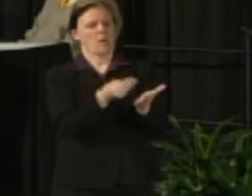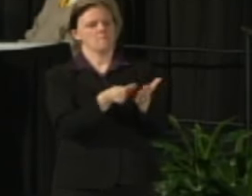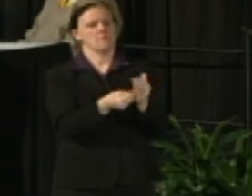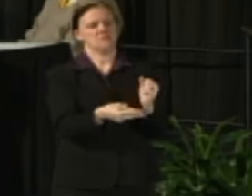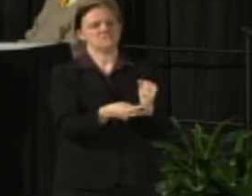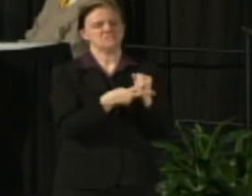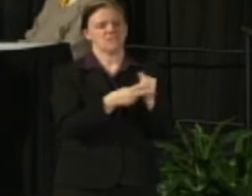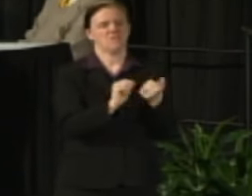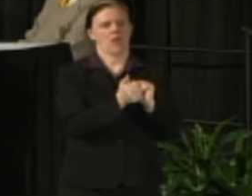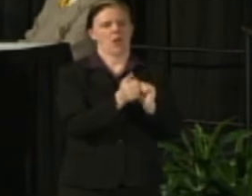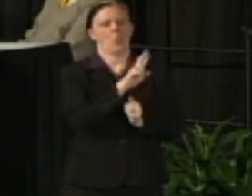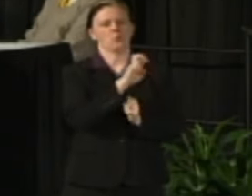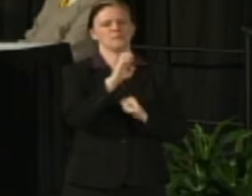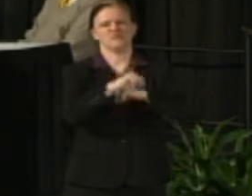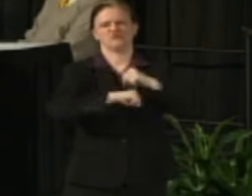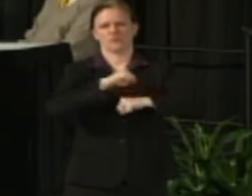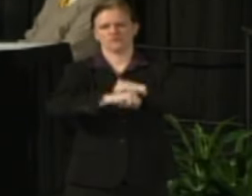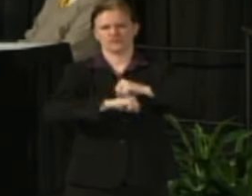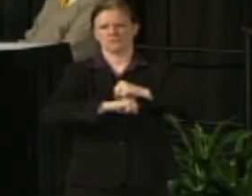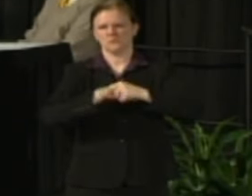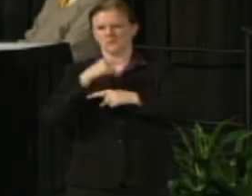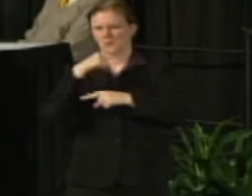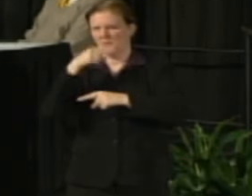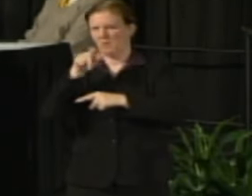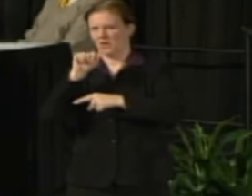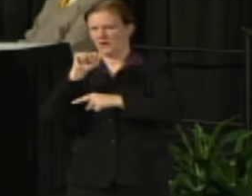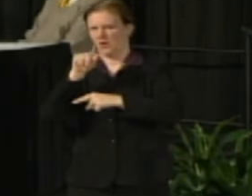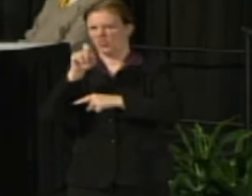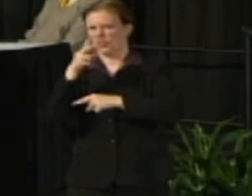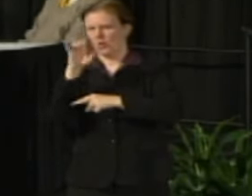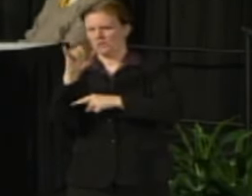through the restructuring and he says we believe it's worth a 150 million dollars a year